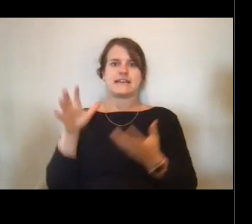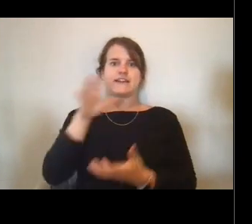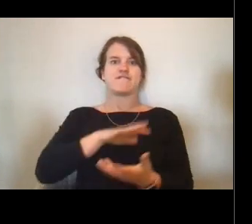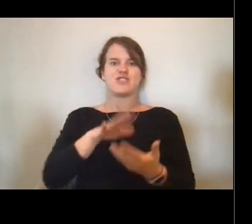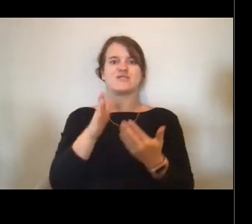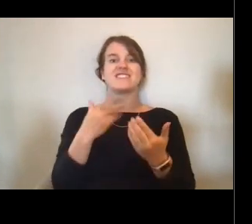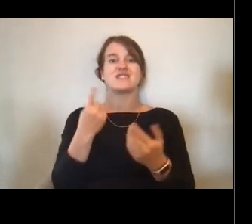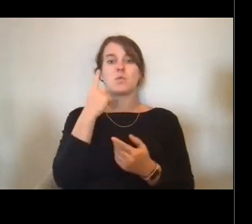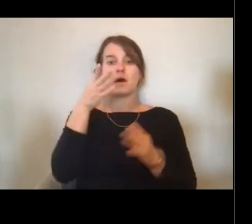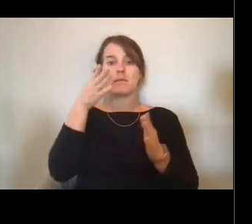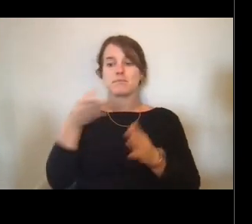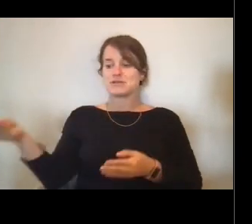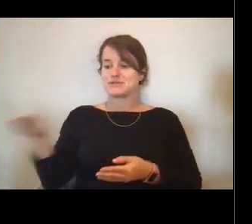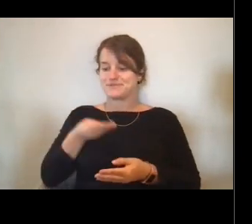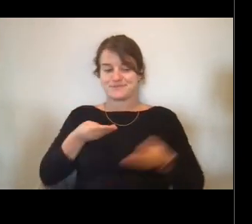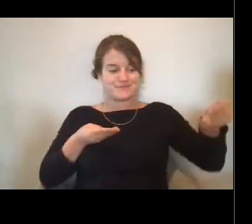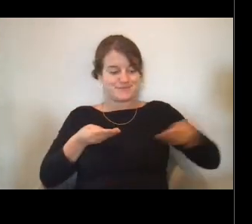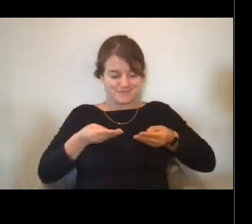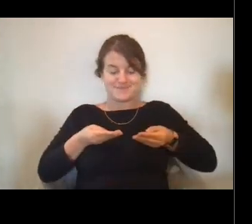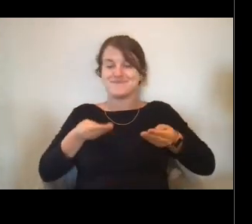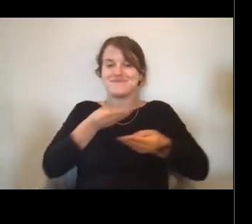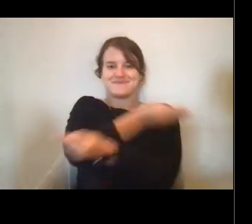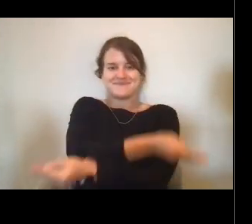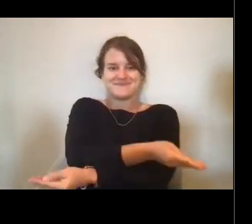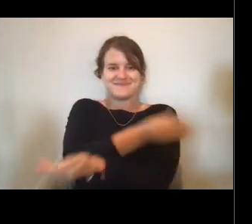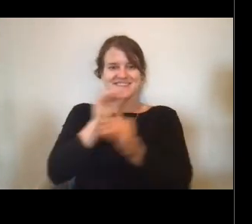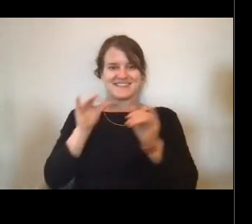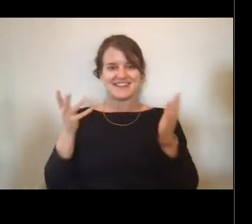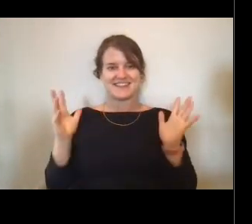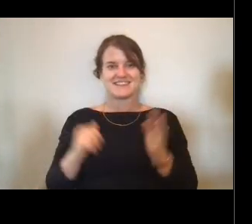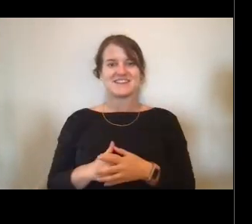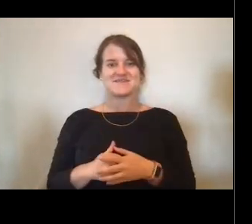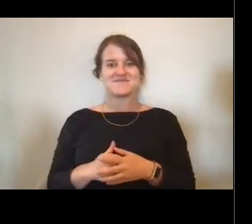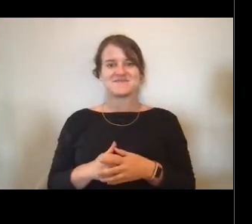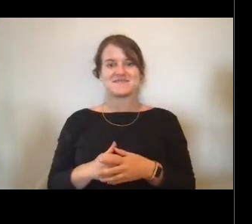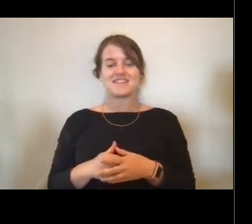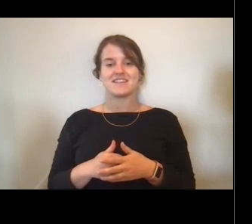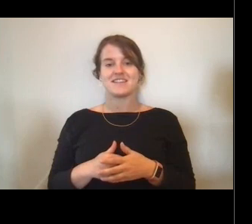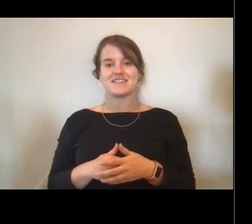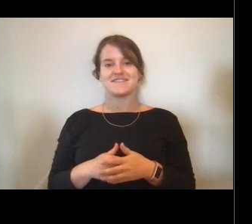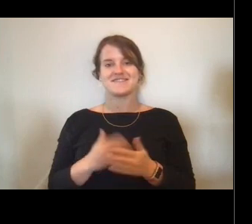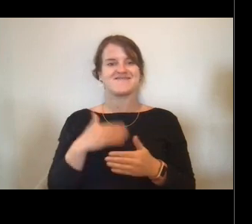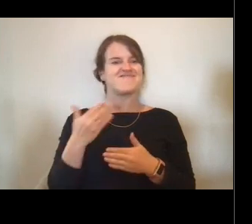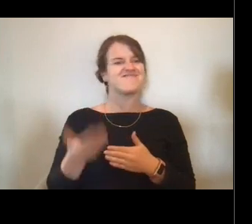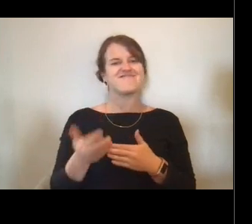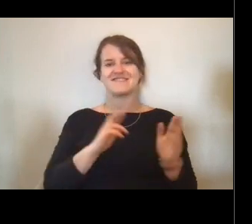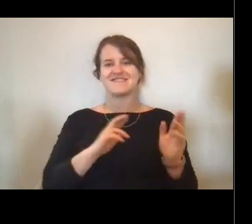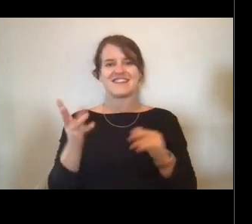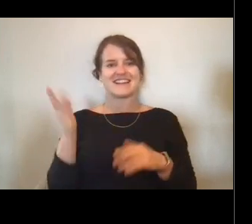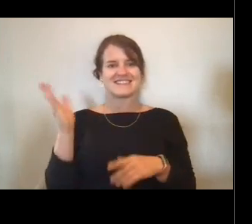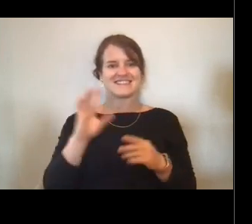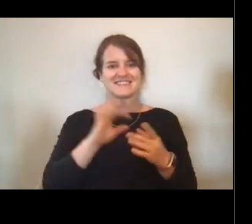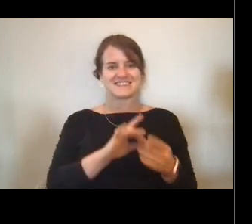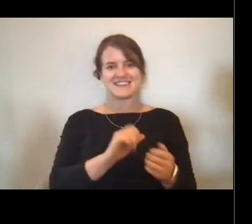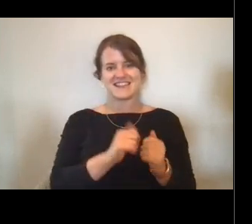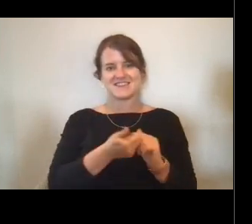[Lisa] Great. All right. Well, let's go move on to our next section and see what else we can learn about how ship operates.